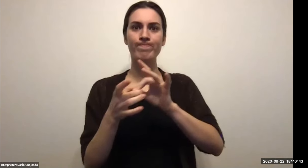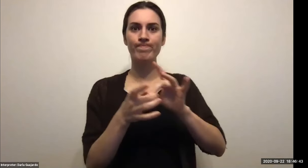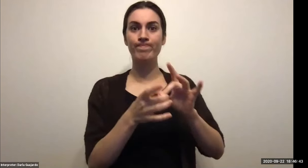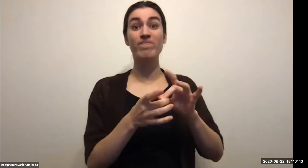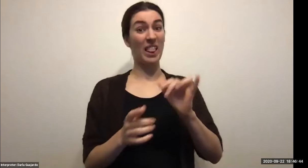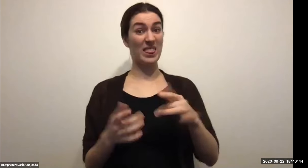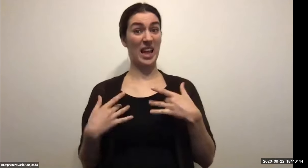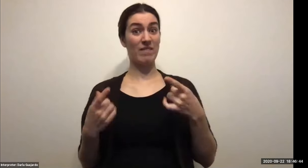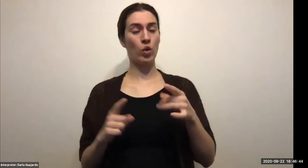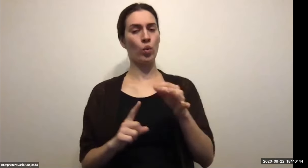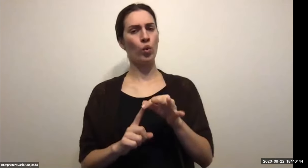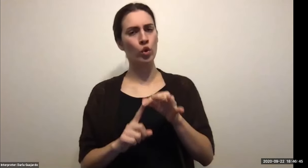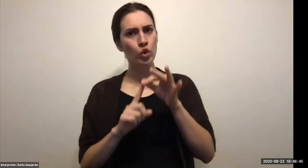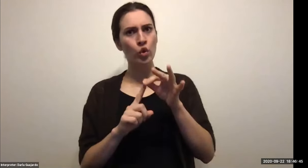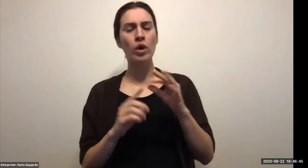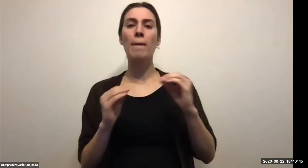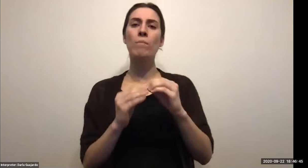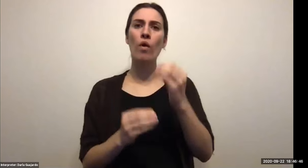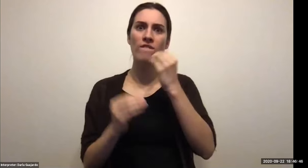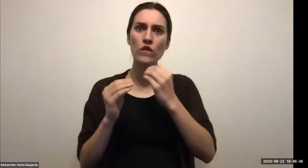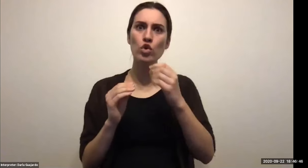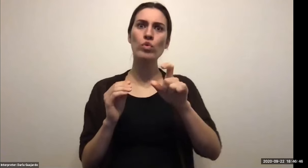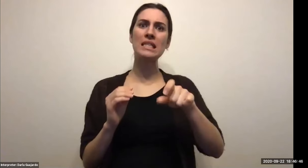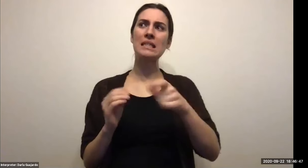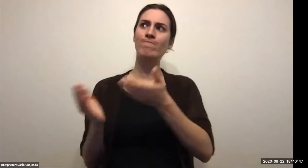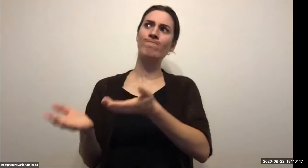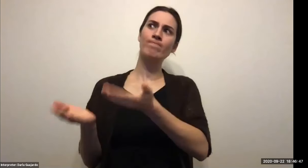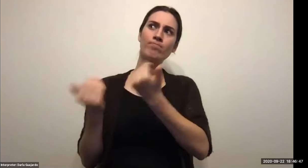Jeremy Wu (RIT Student): Let's get to the Q AMP, a point where if see of our students have any questions for you.